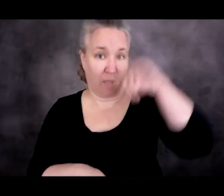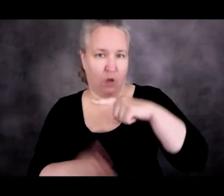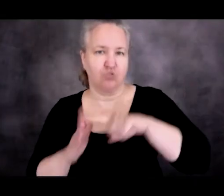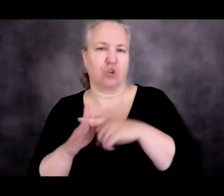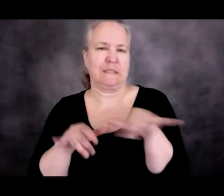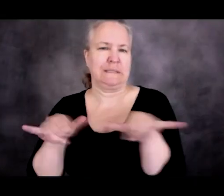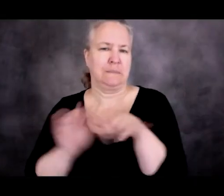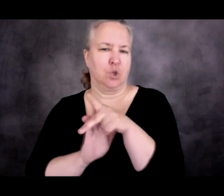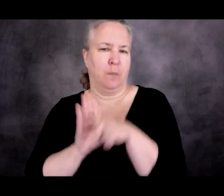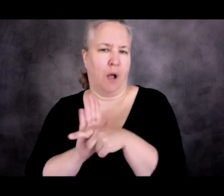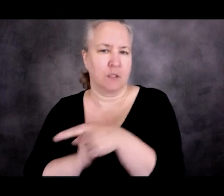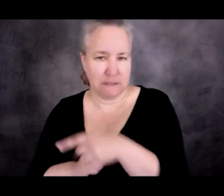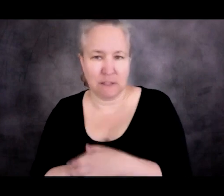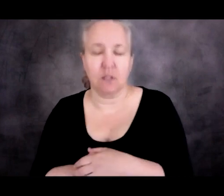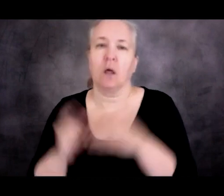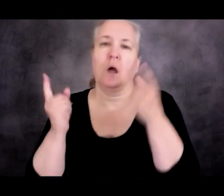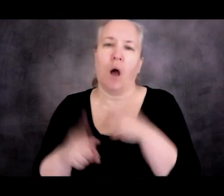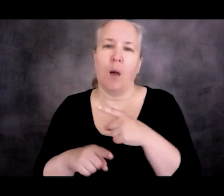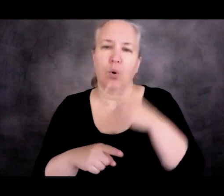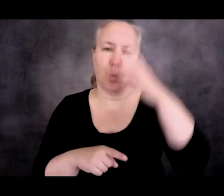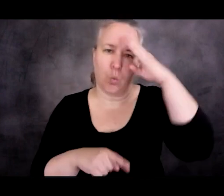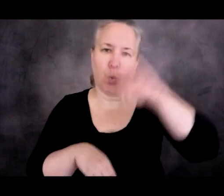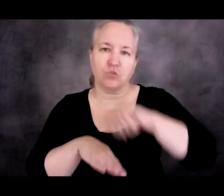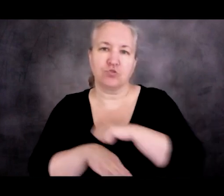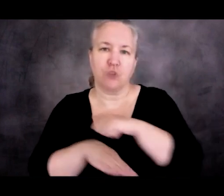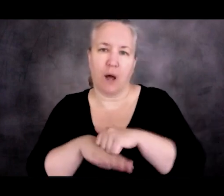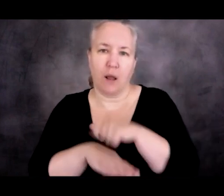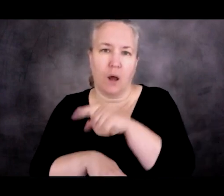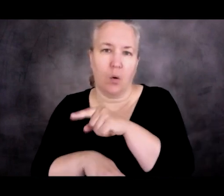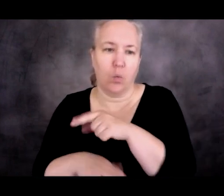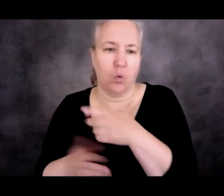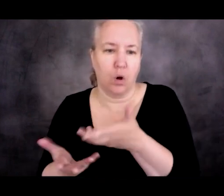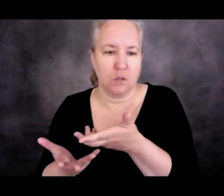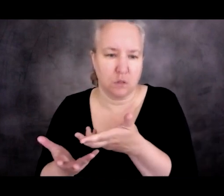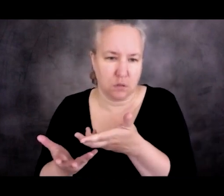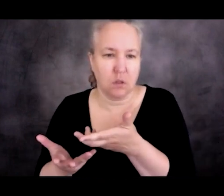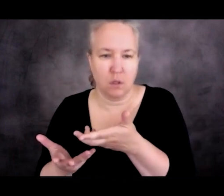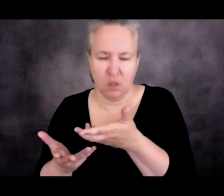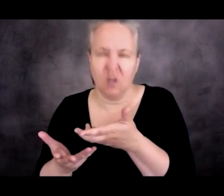Australia was receiving asylum seekers